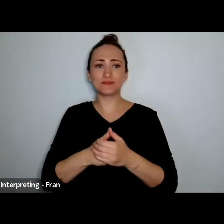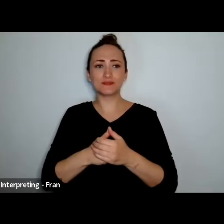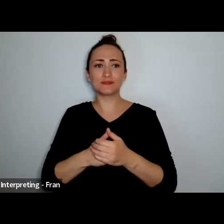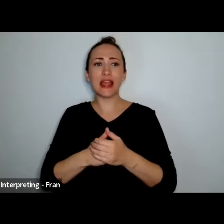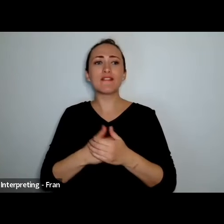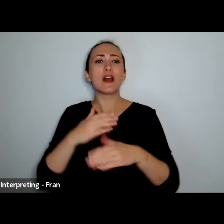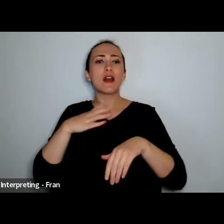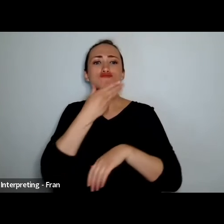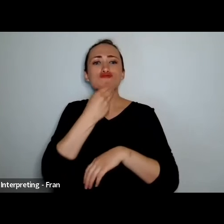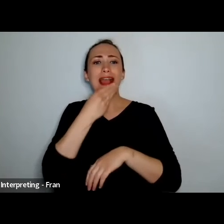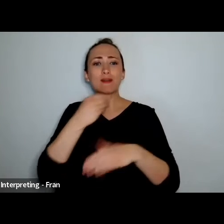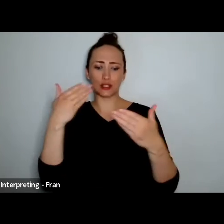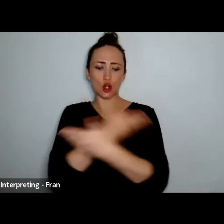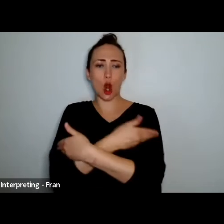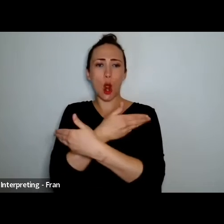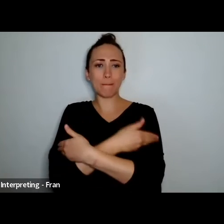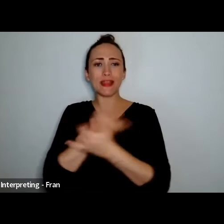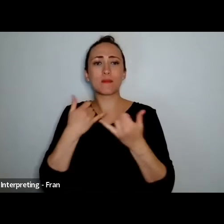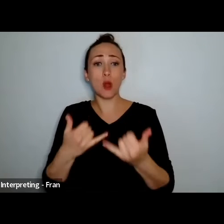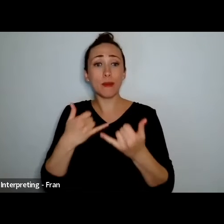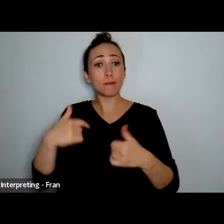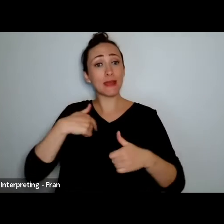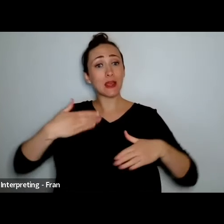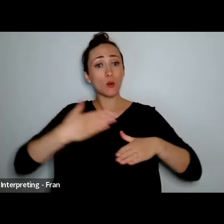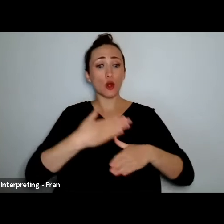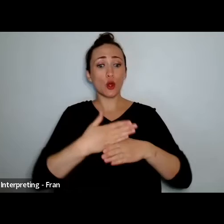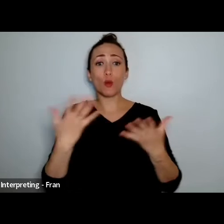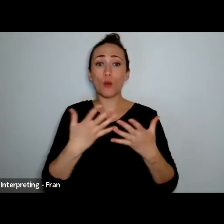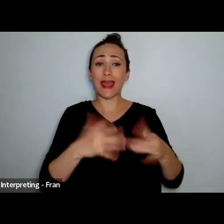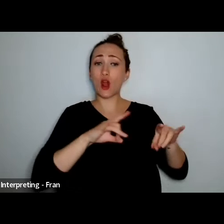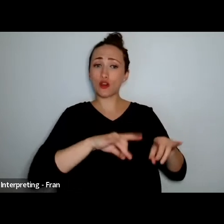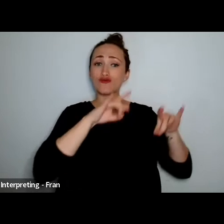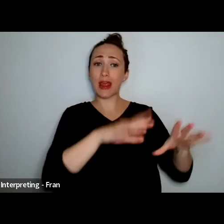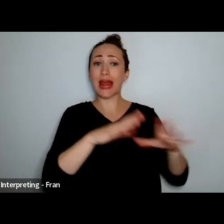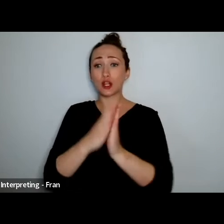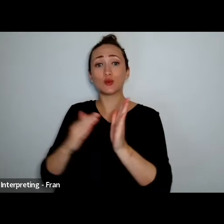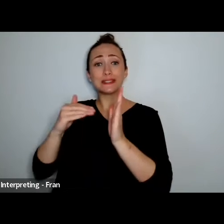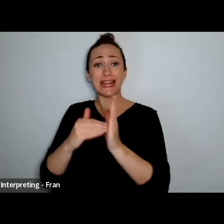Aotearoa New Zealand and over in Australia with Touch Compass for almost 26 years but I've been